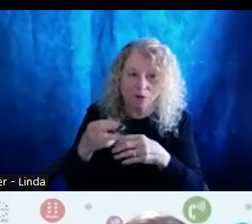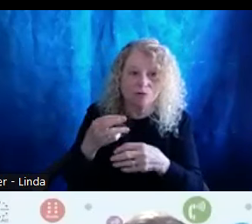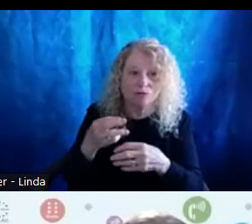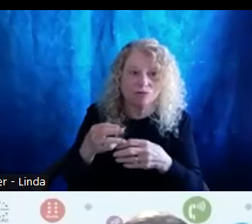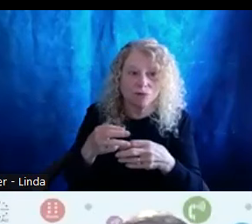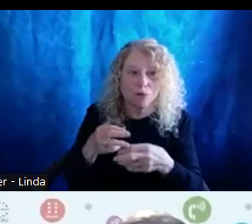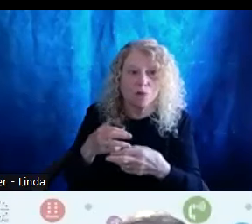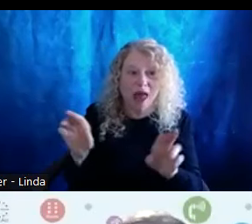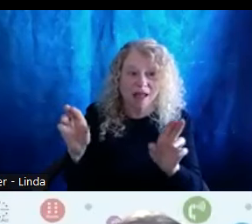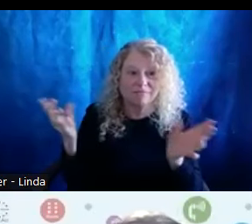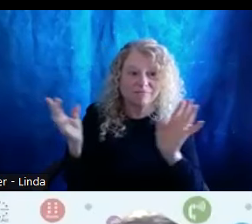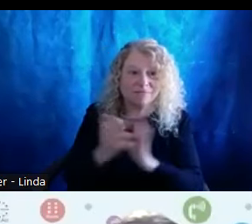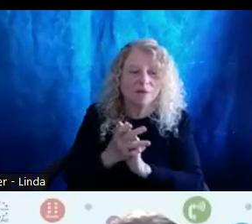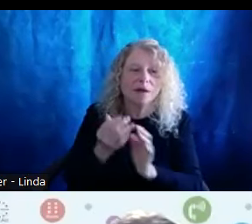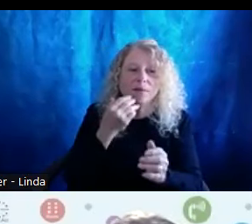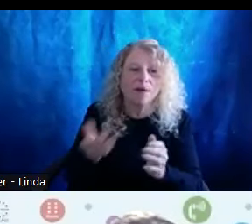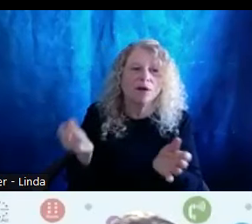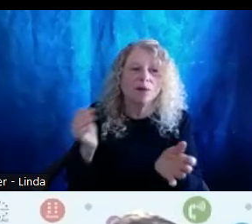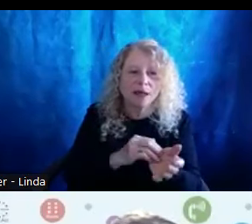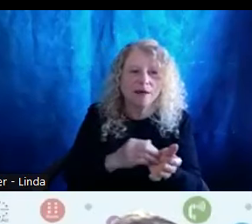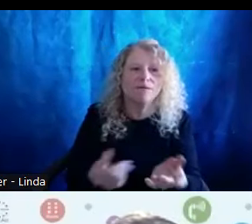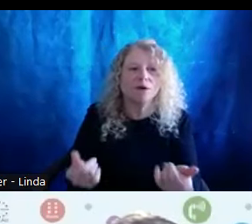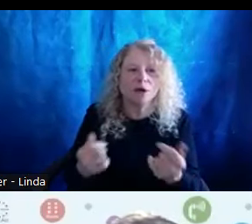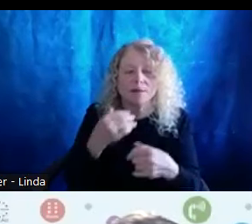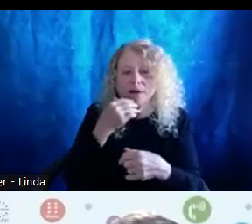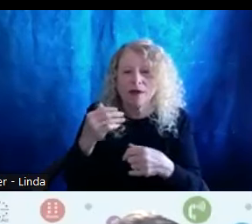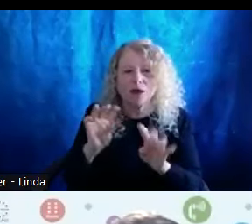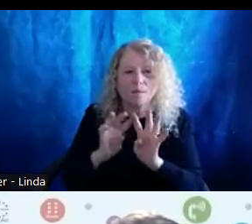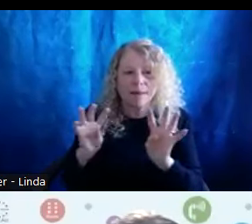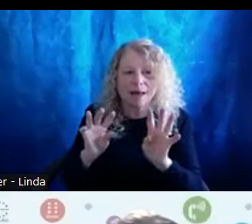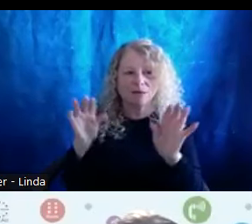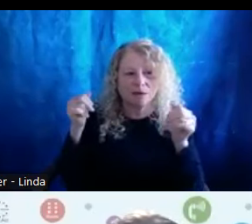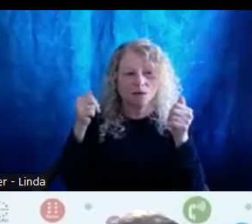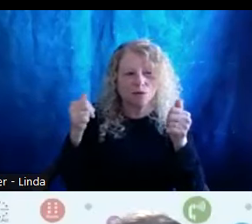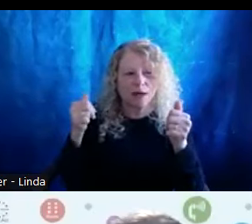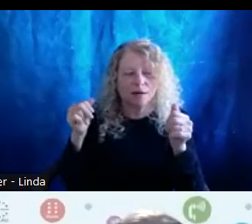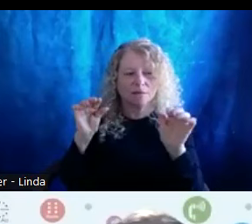But yeah, thank you again for coming. Thank you panel. It was a great presentation and hope